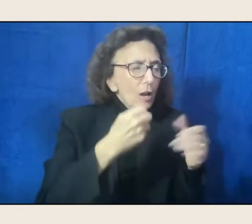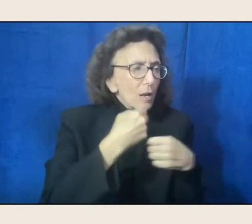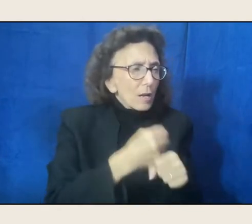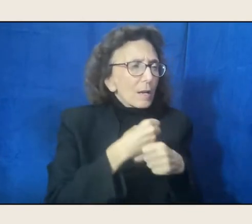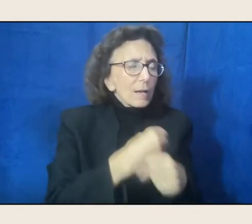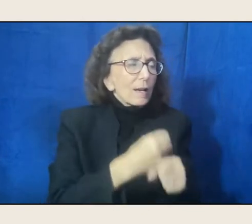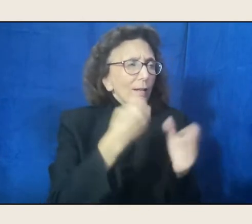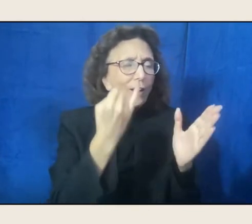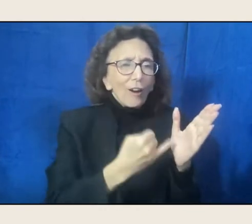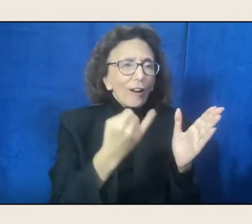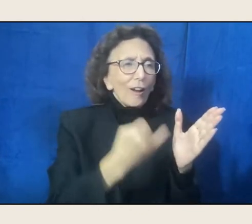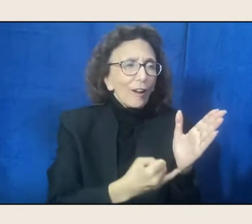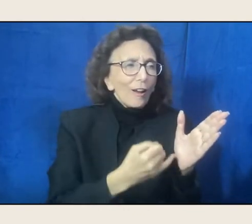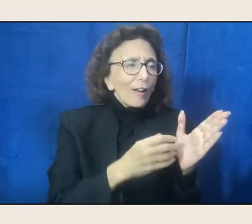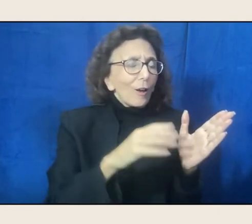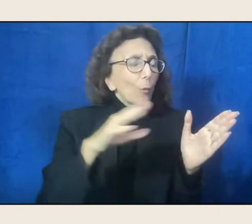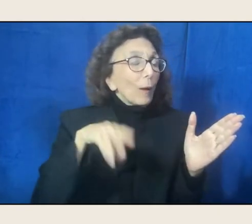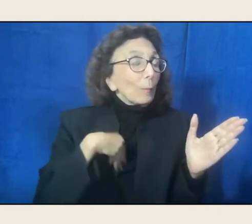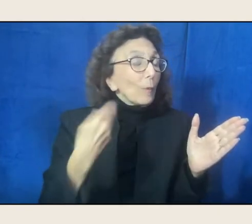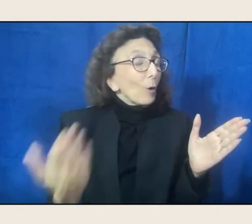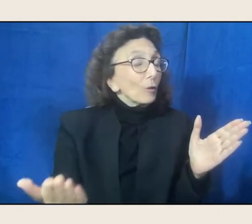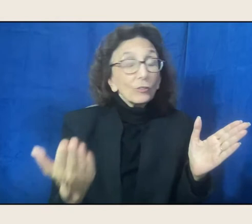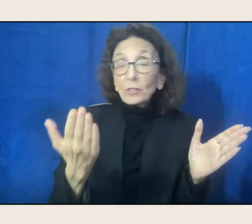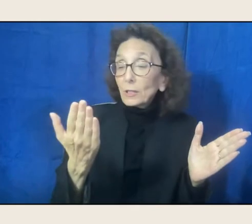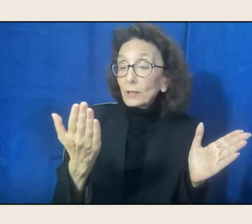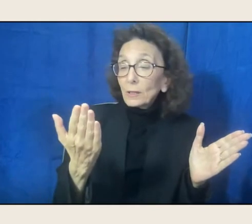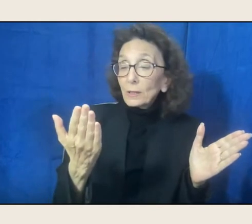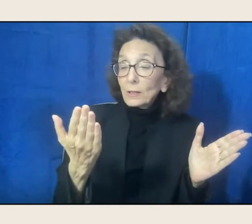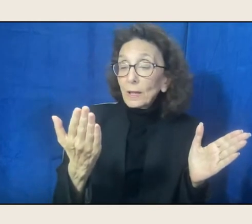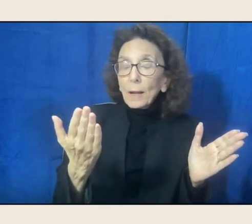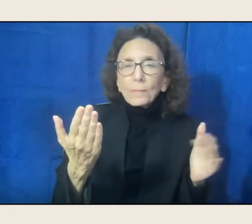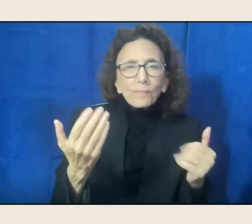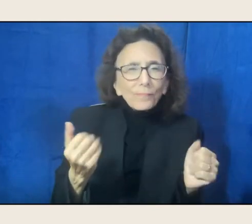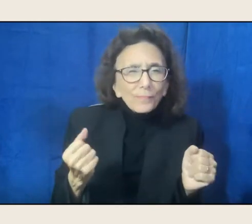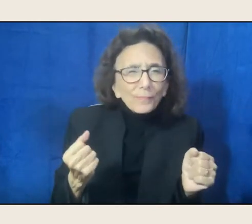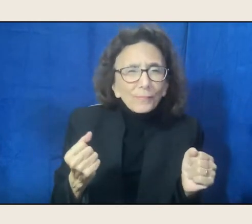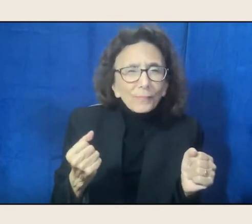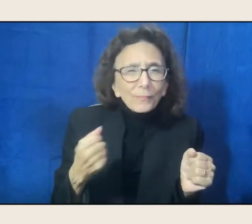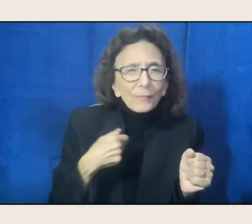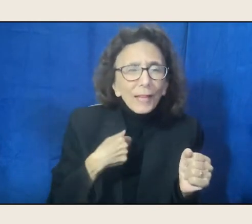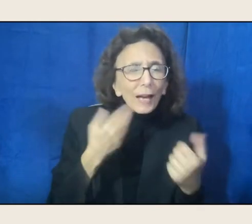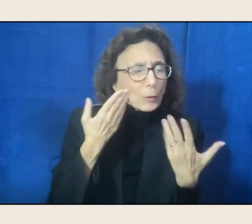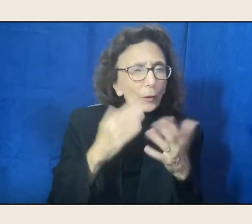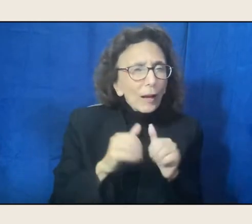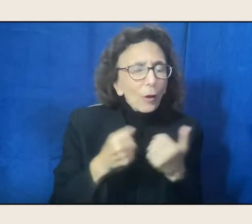And when poetry came, and I don't know exactly how except I started listening to poetry,